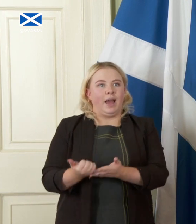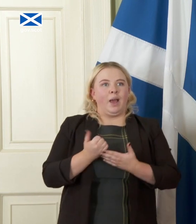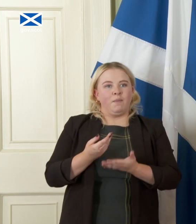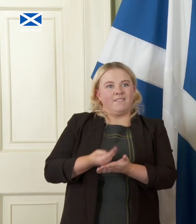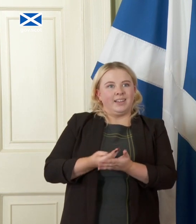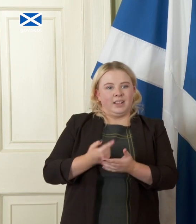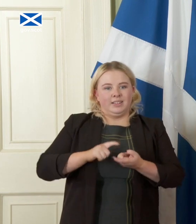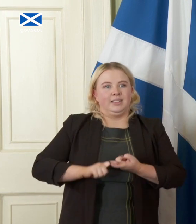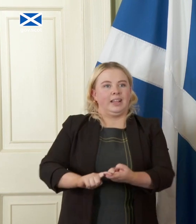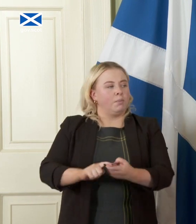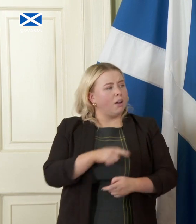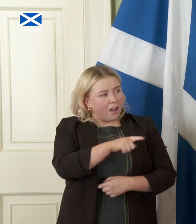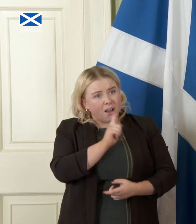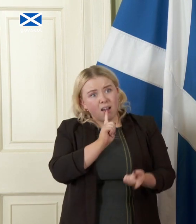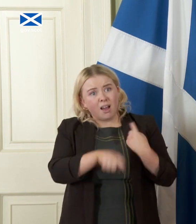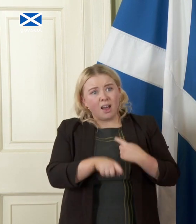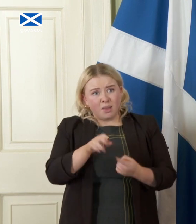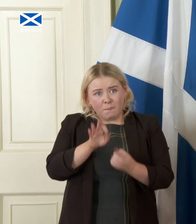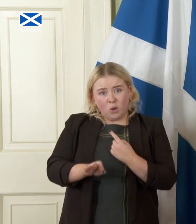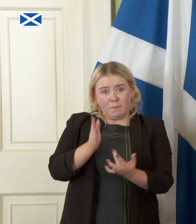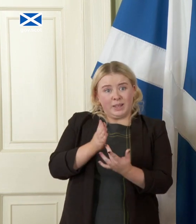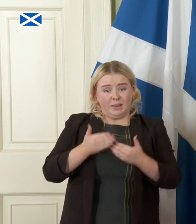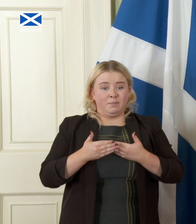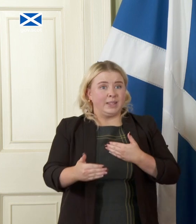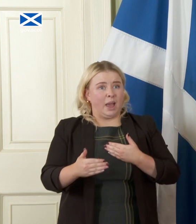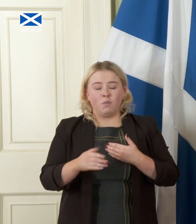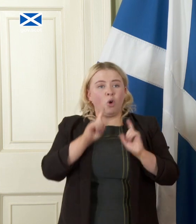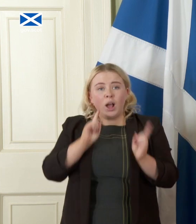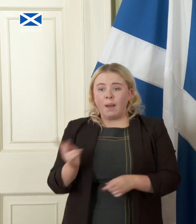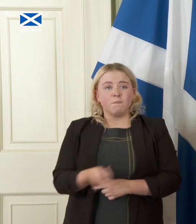the point the medium term, First Minister isn't it you can't have it both ways you can't invest